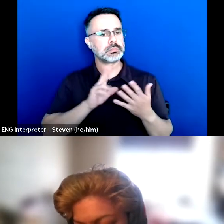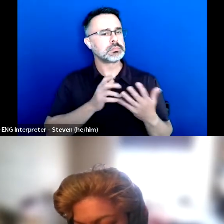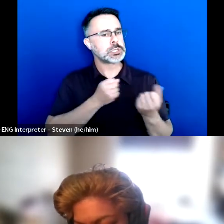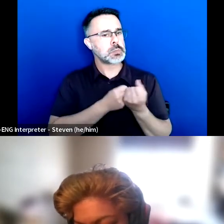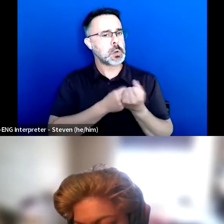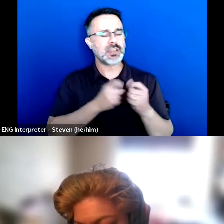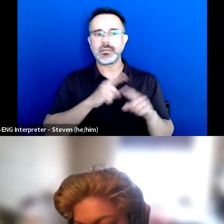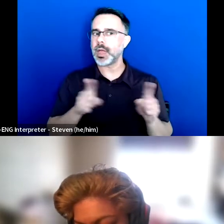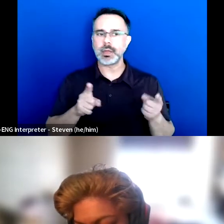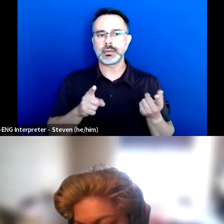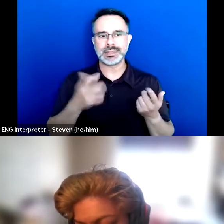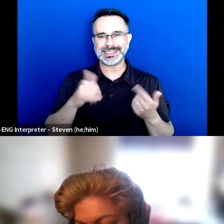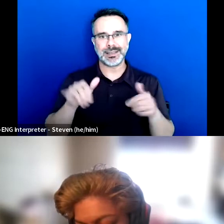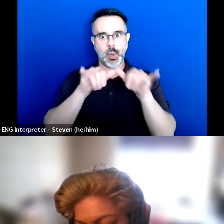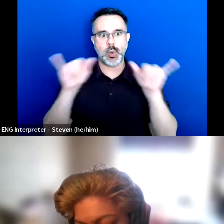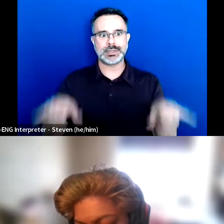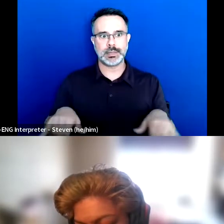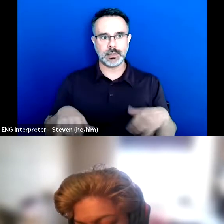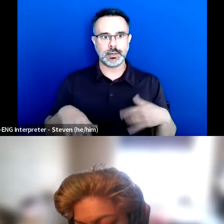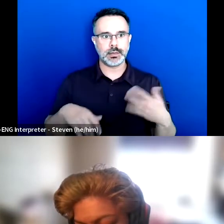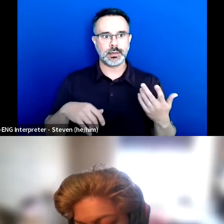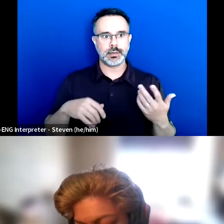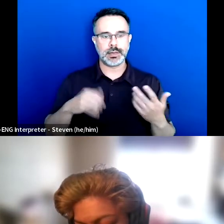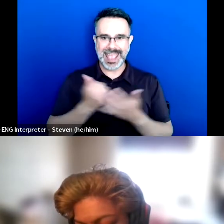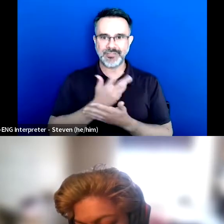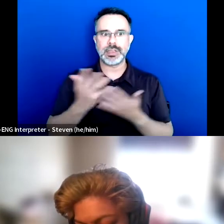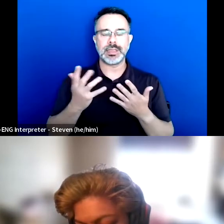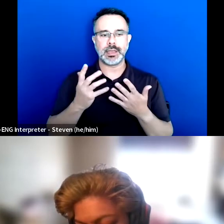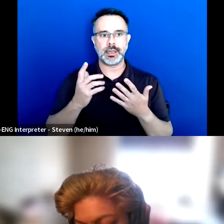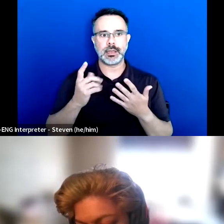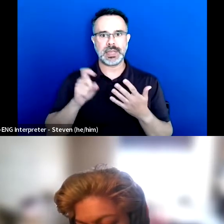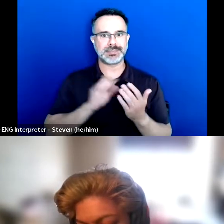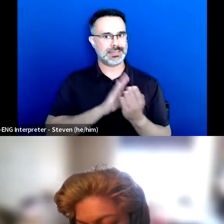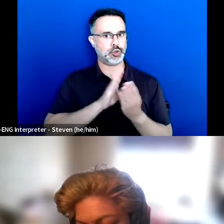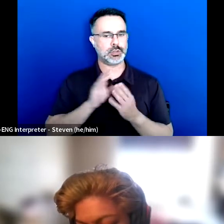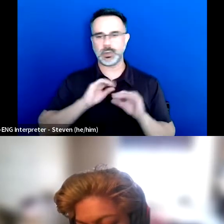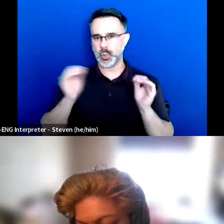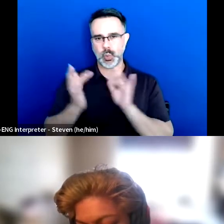like you couldn't do any seminars online. It was all in person. And so there were times where I wasn't well enough to come in,